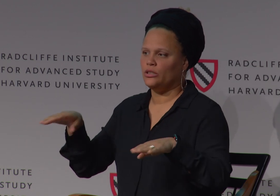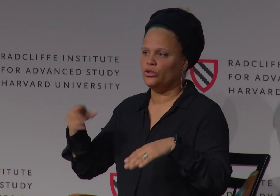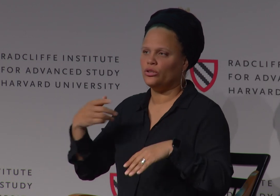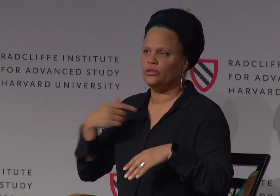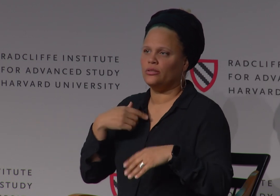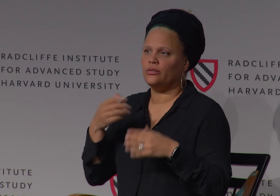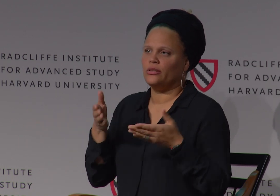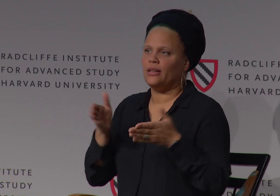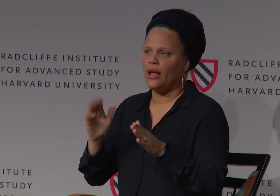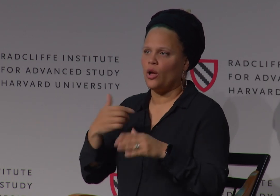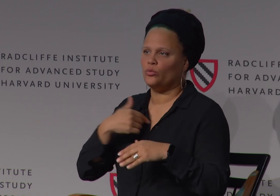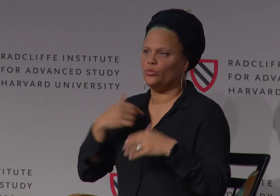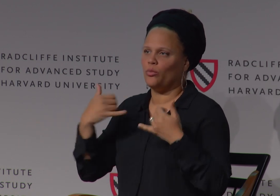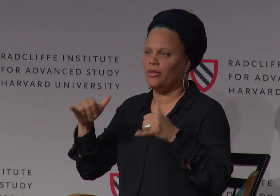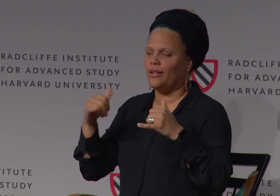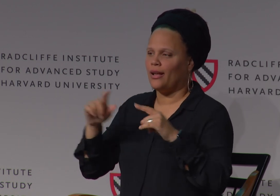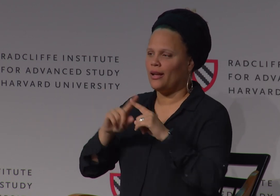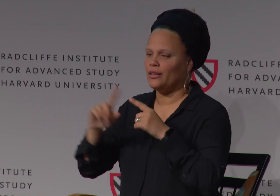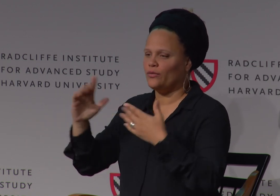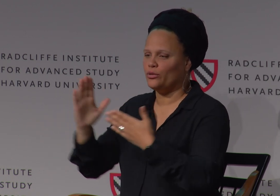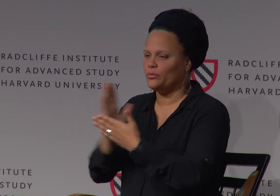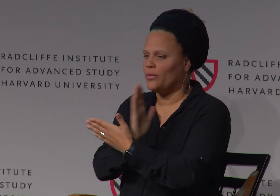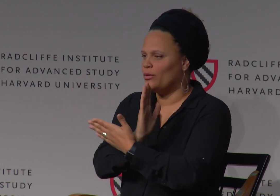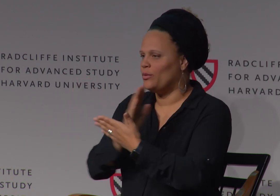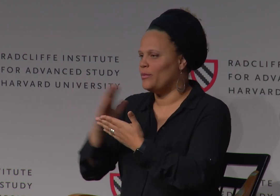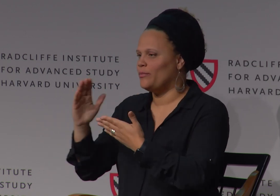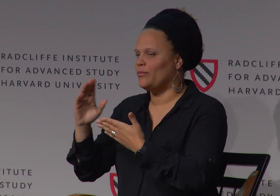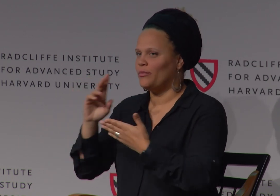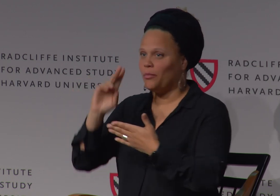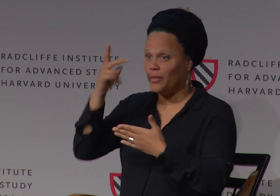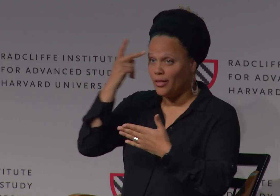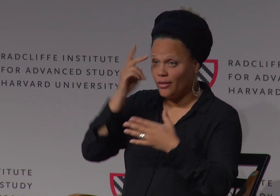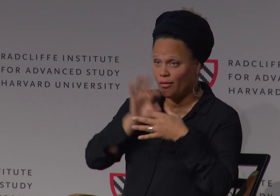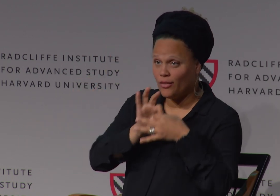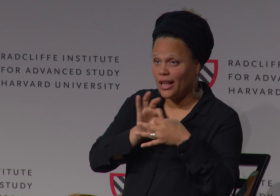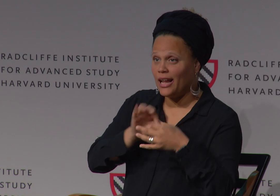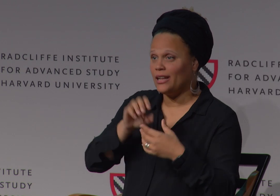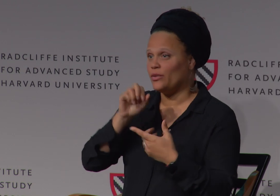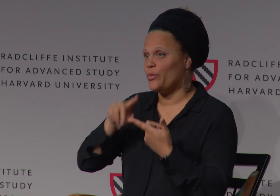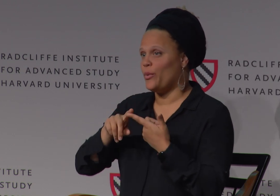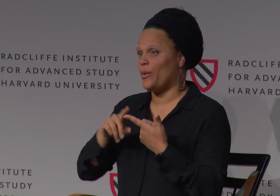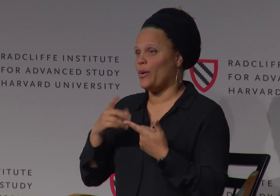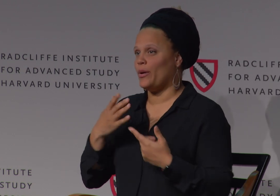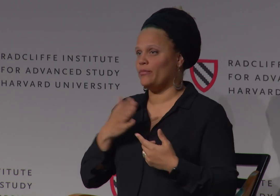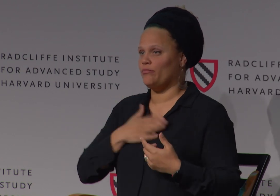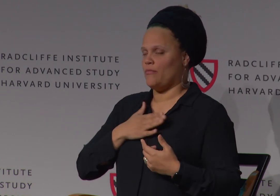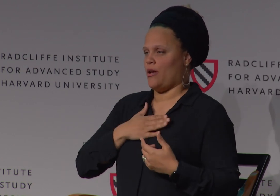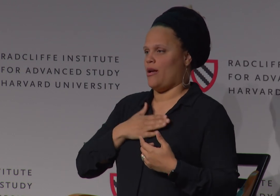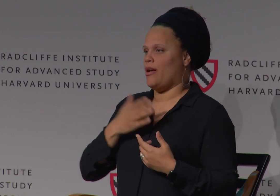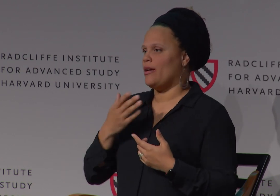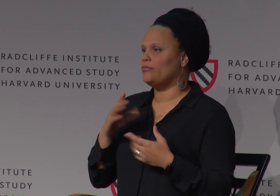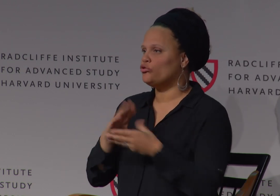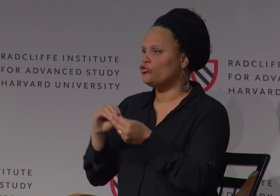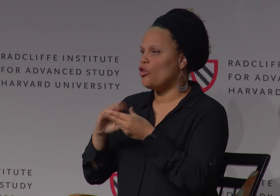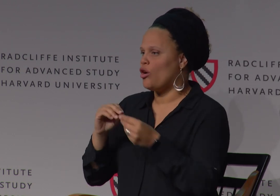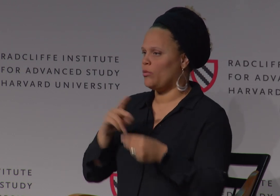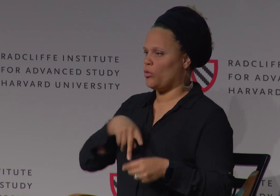up here on stage. So allowing myself to play along that spectrum, again it could be politically related, personally